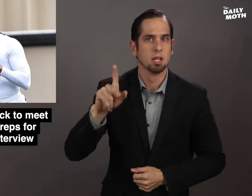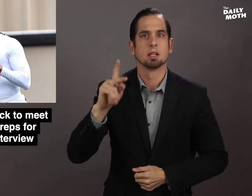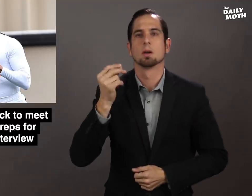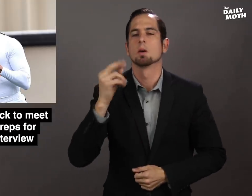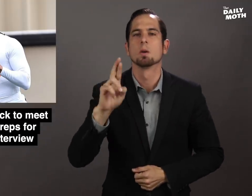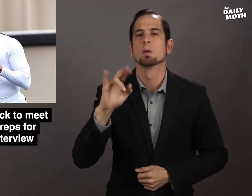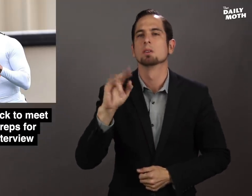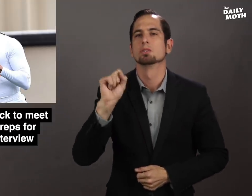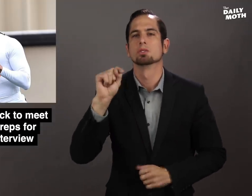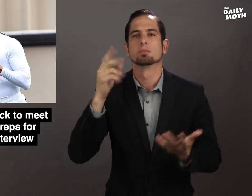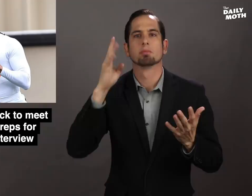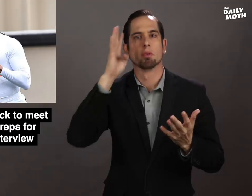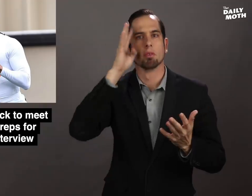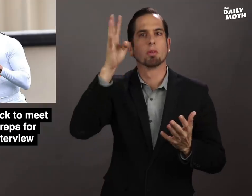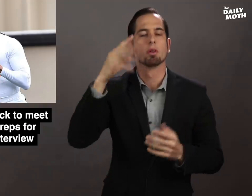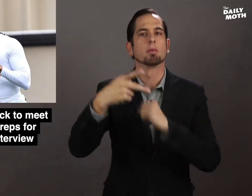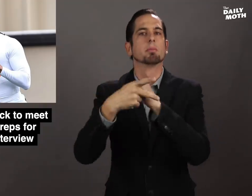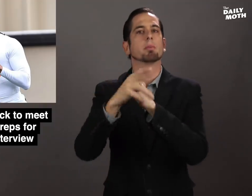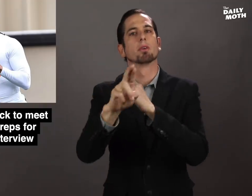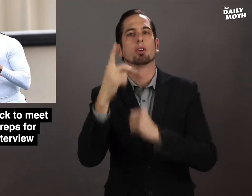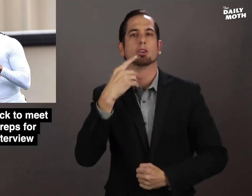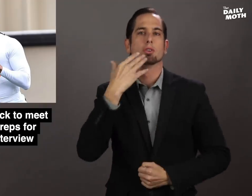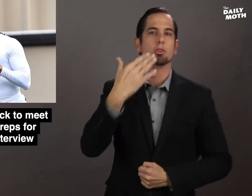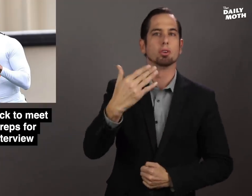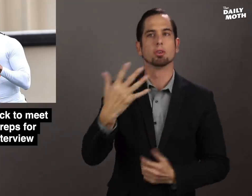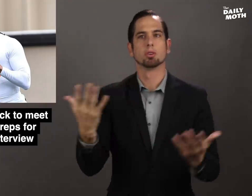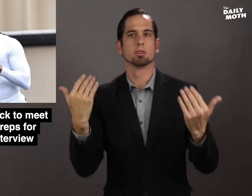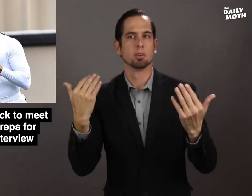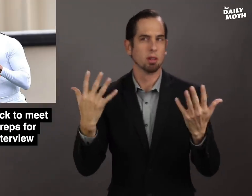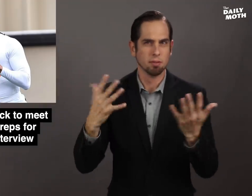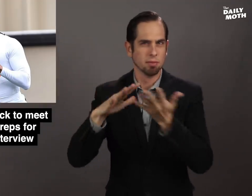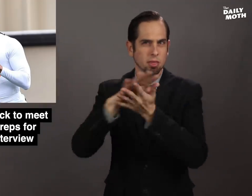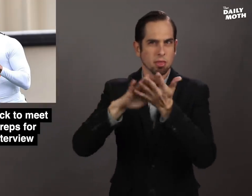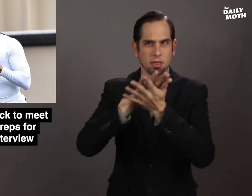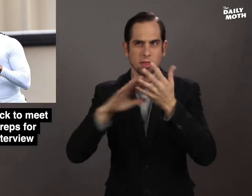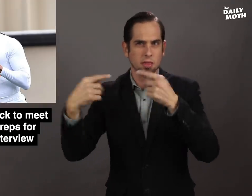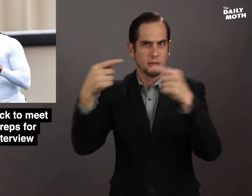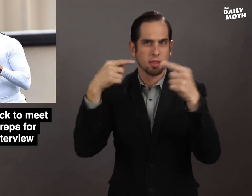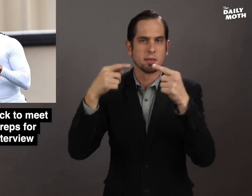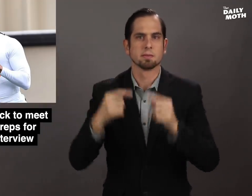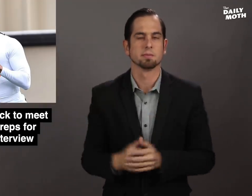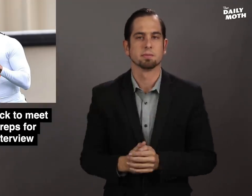if this is just a PR stunt.